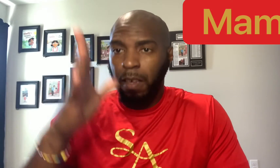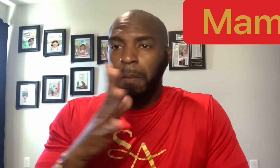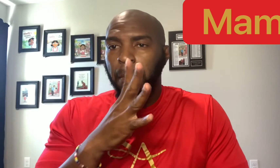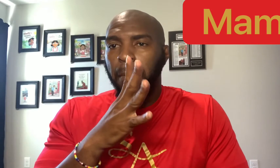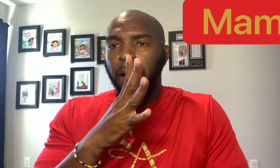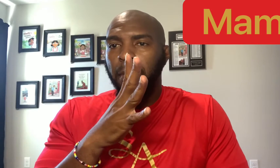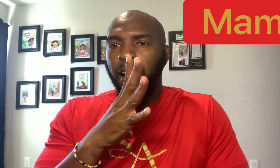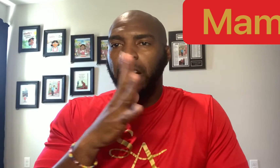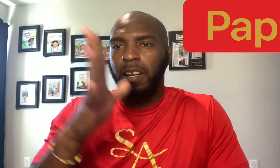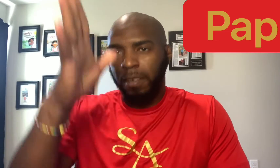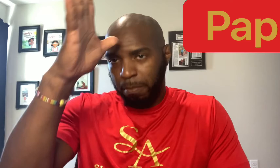Mama, papa.